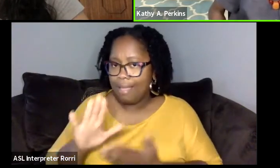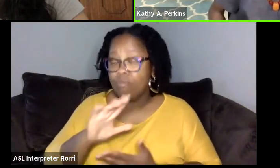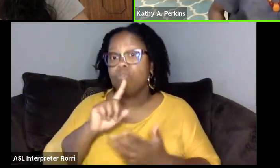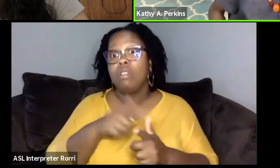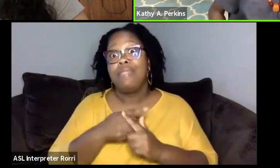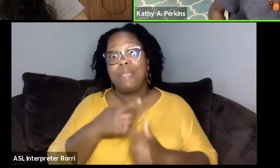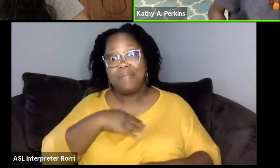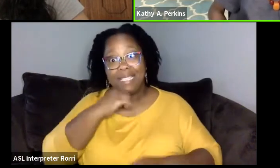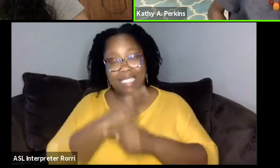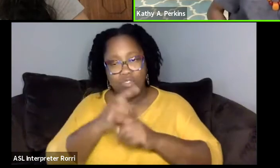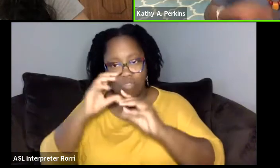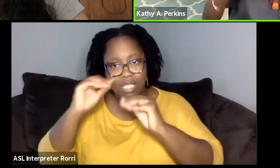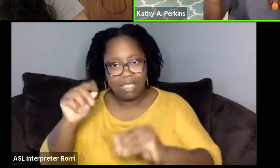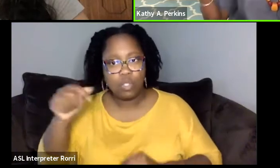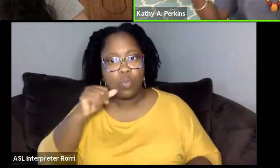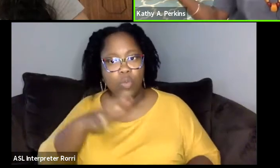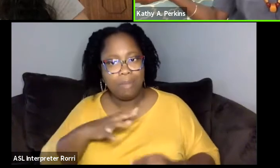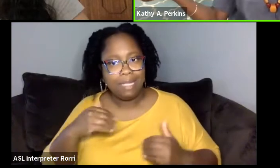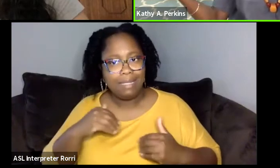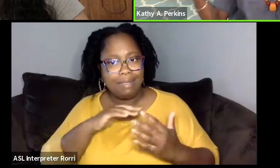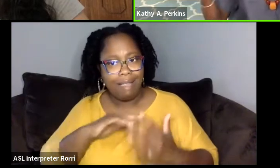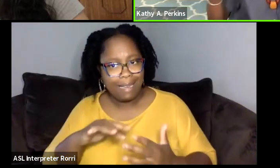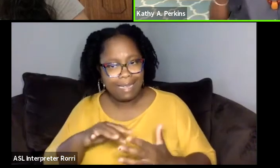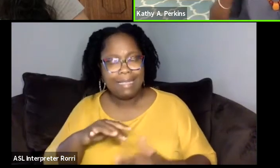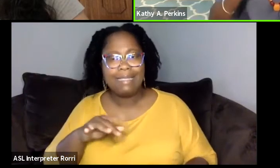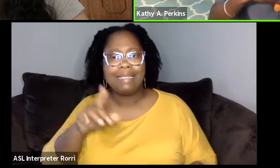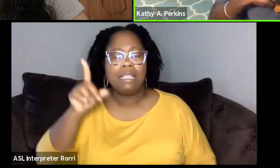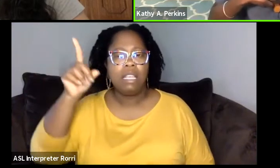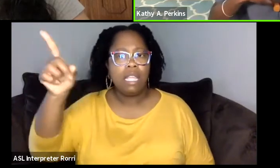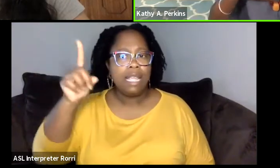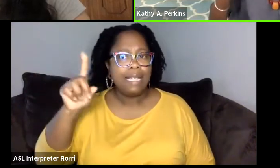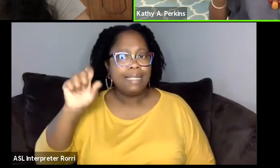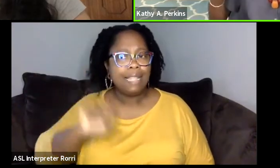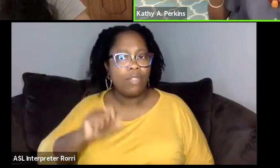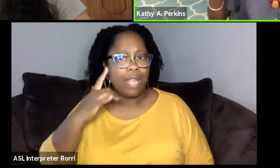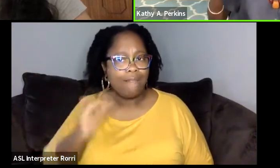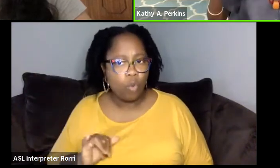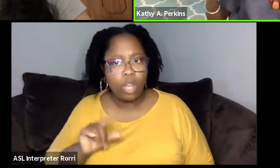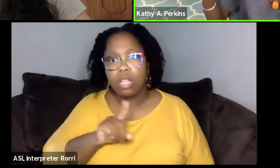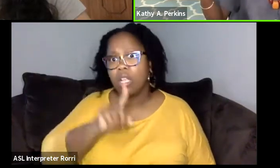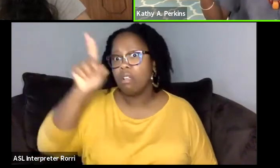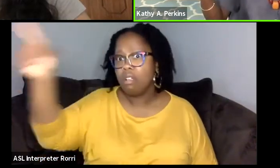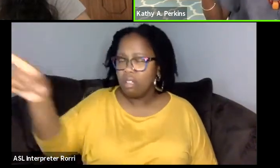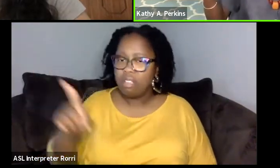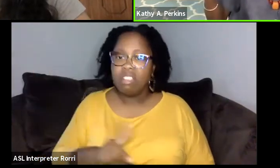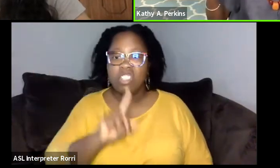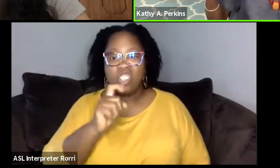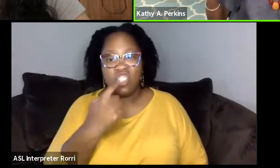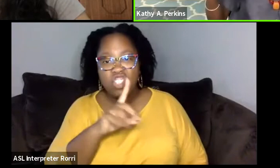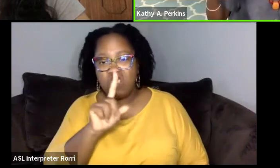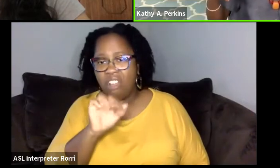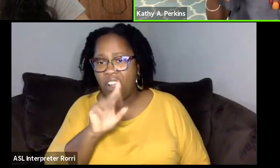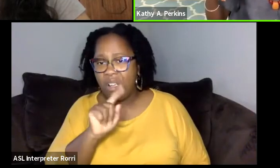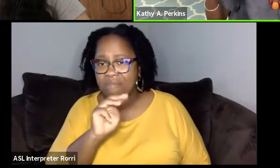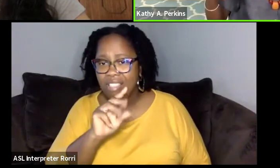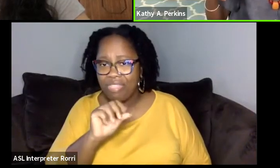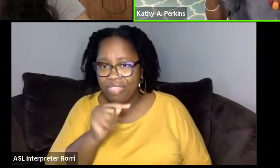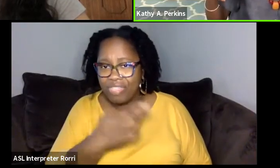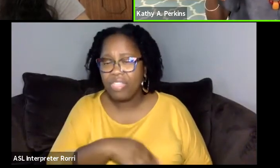She took some of the women there. One of the women with the Dartmouth, somebody went to New York. So, it's about creating these networks.